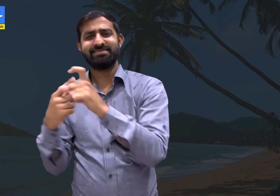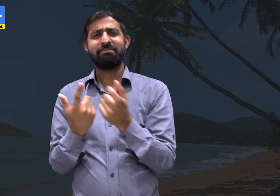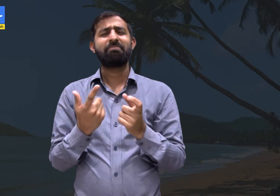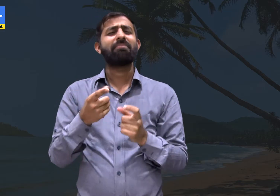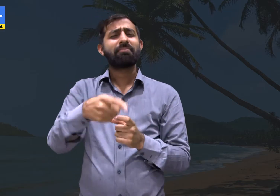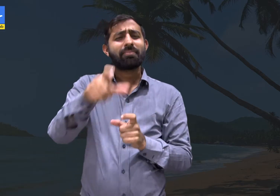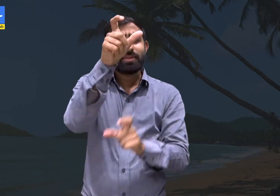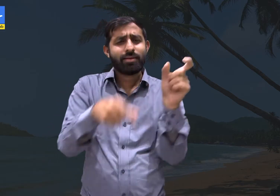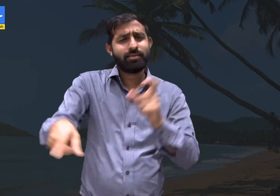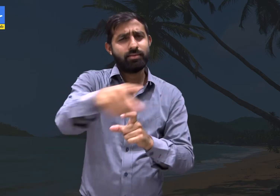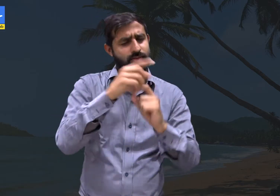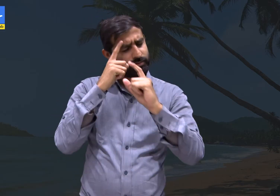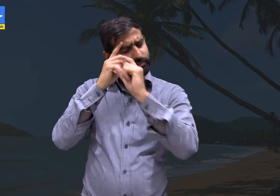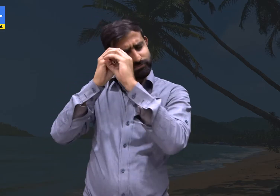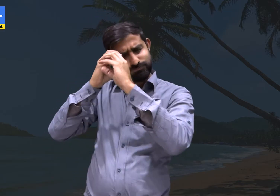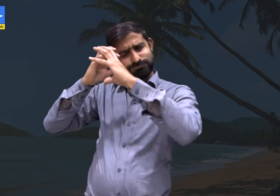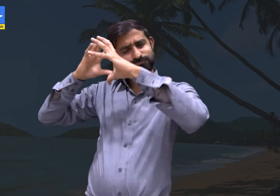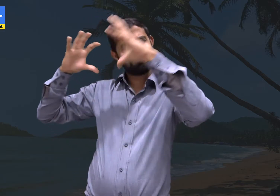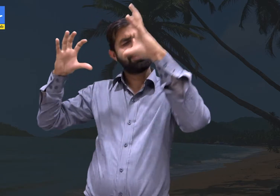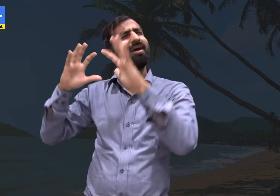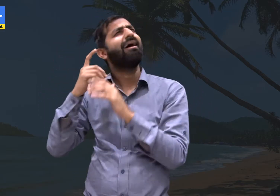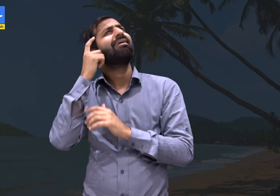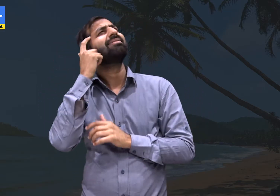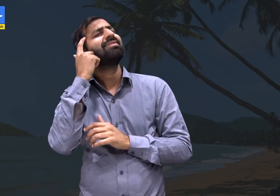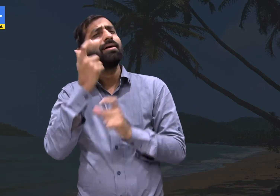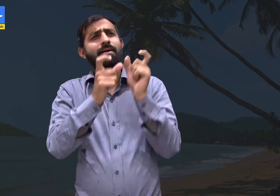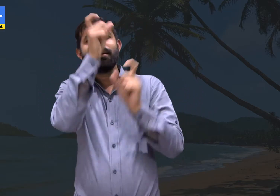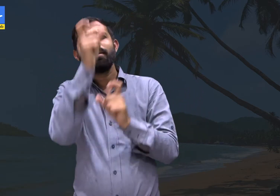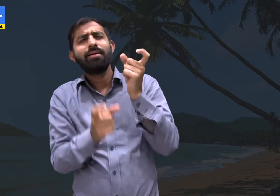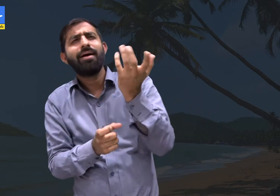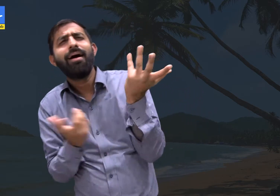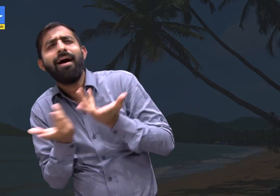come to your mind when you think of